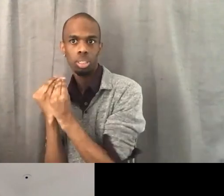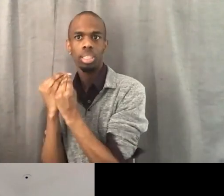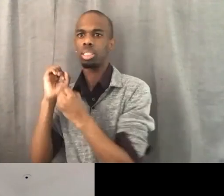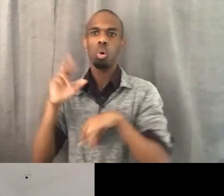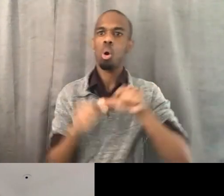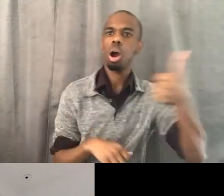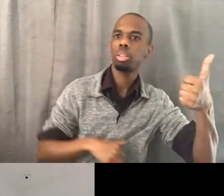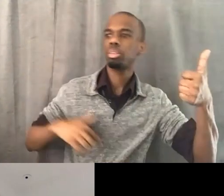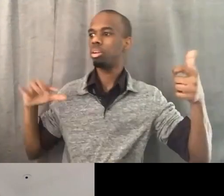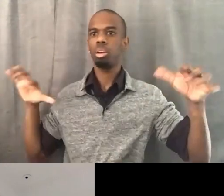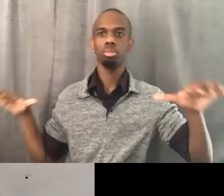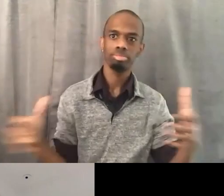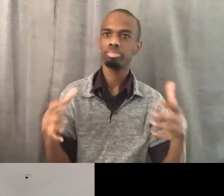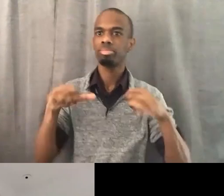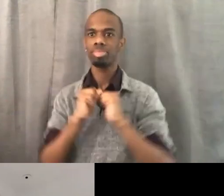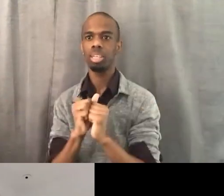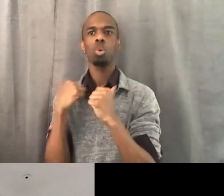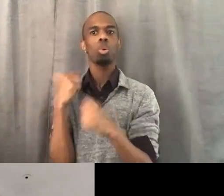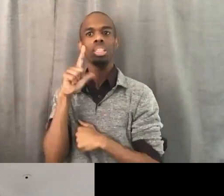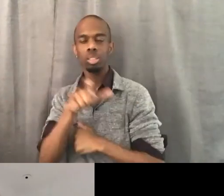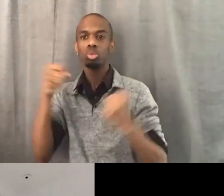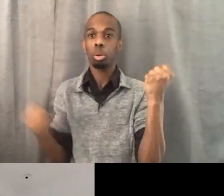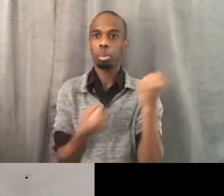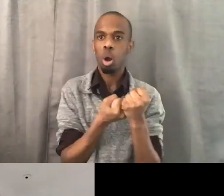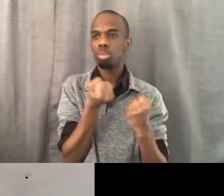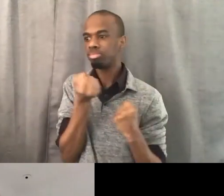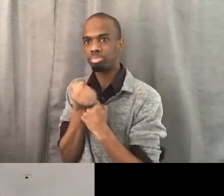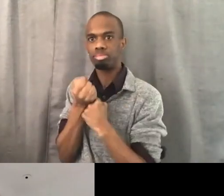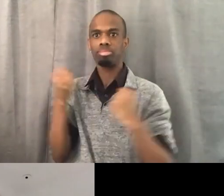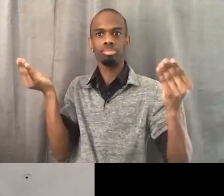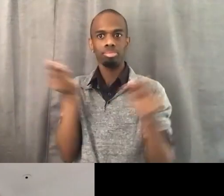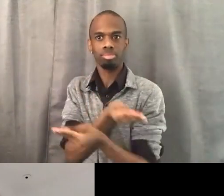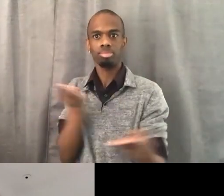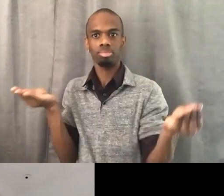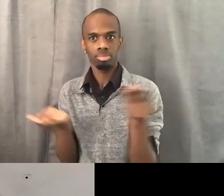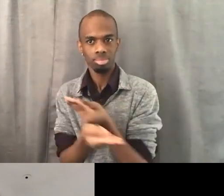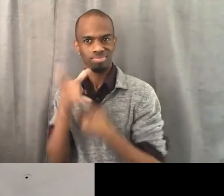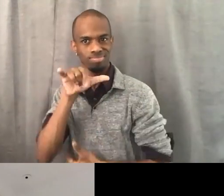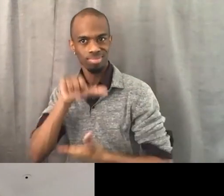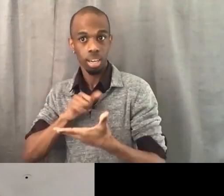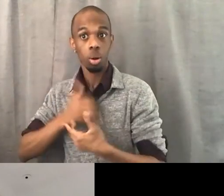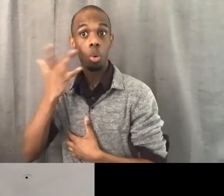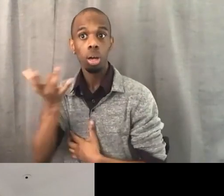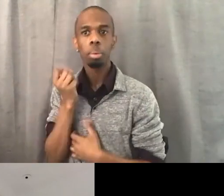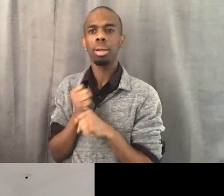So please, let's all enlist support from one another to make sure that we make our victories